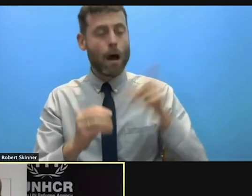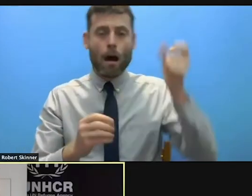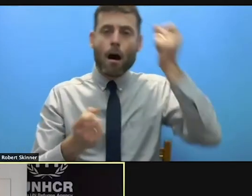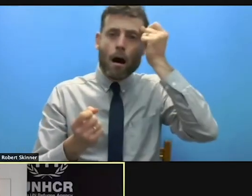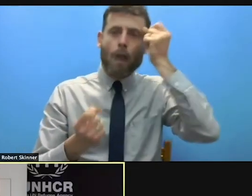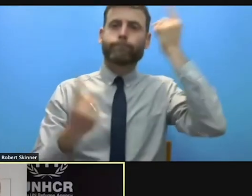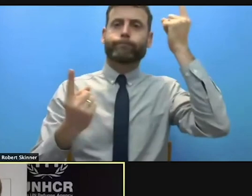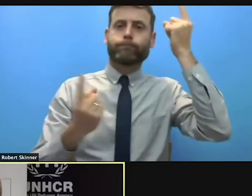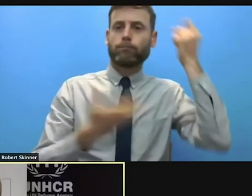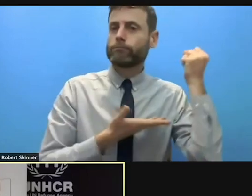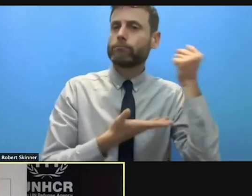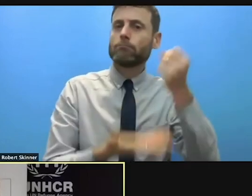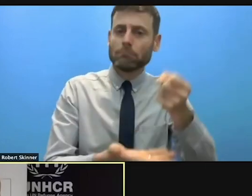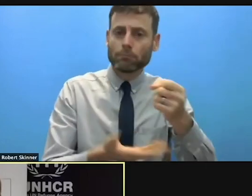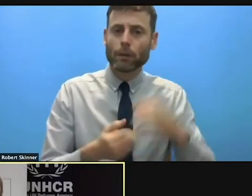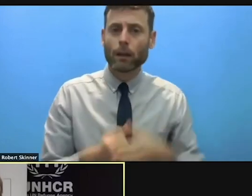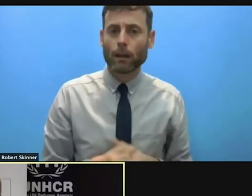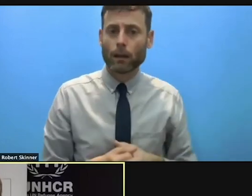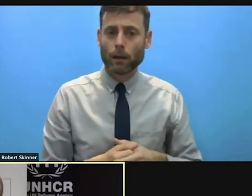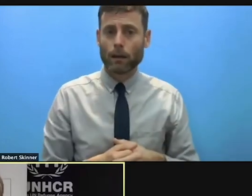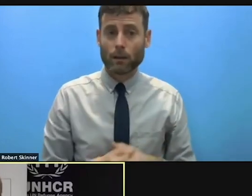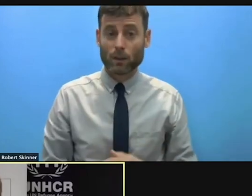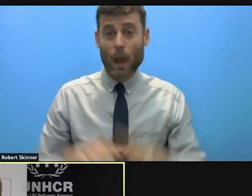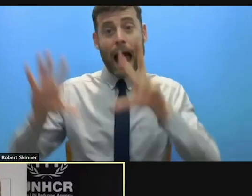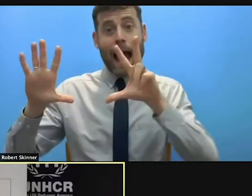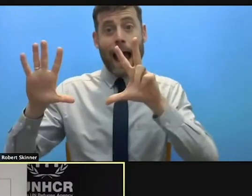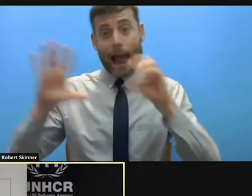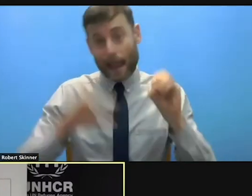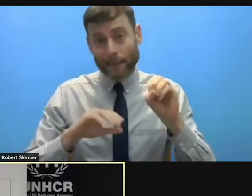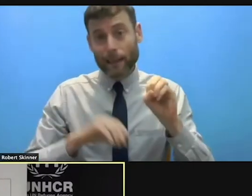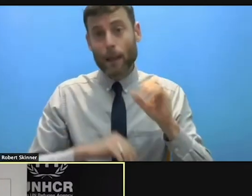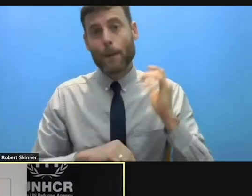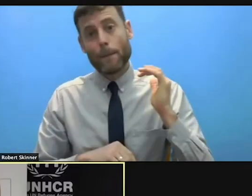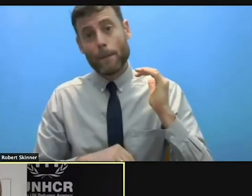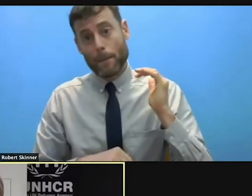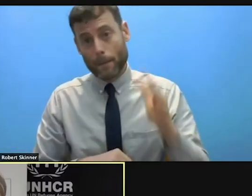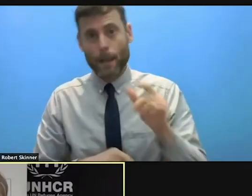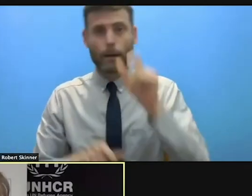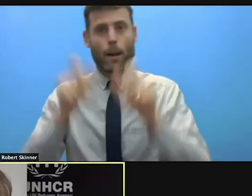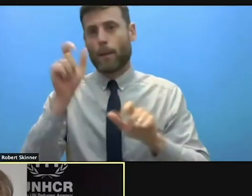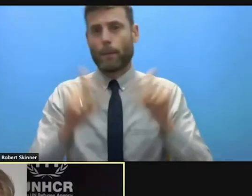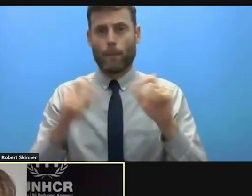and many more millions in need of one protection one kind or another. And yet we have a funding gap